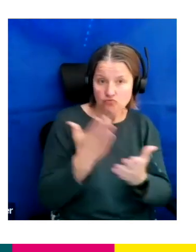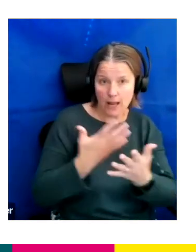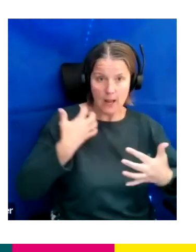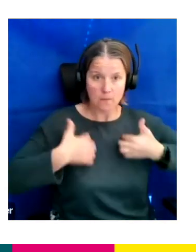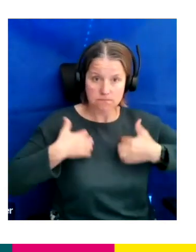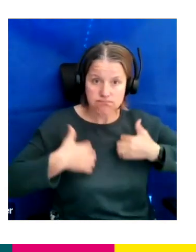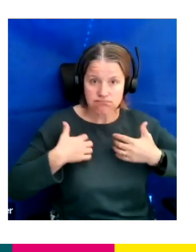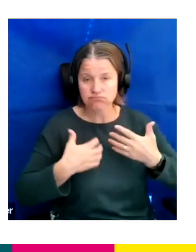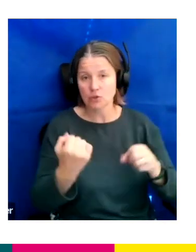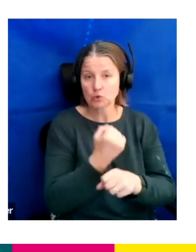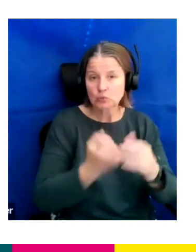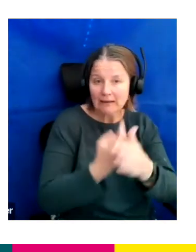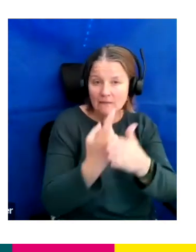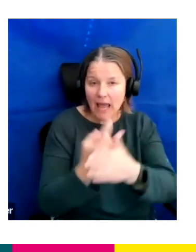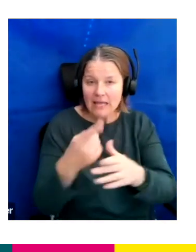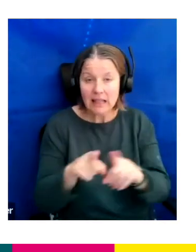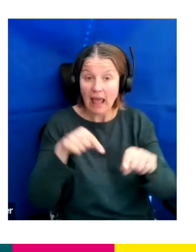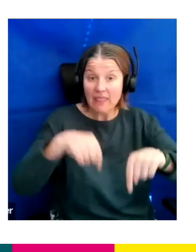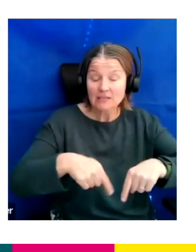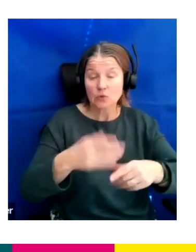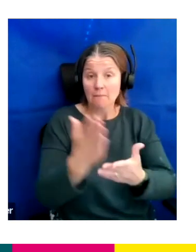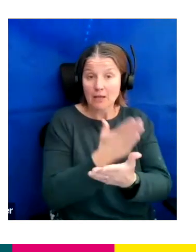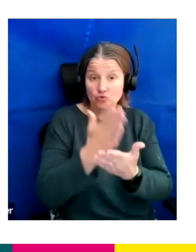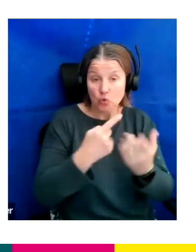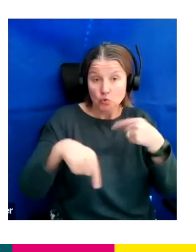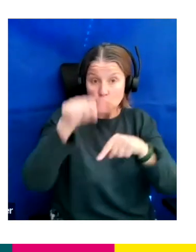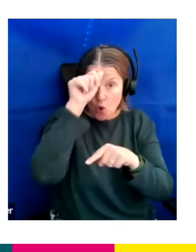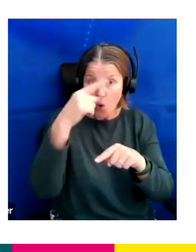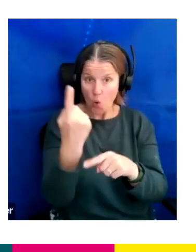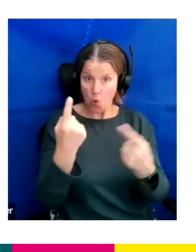this to ensure who we are, what we do and how you can get into lifted.